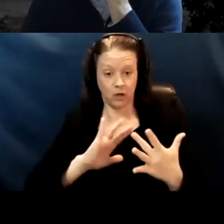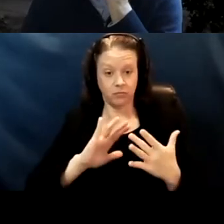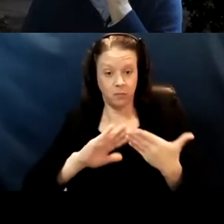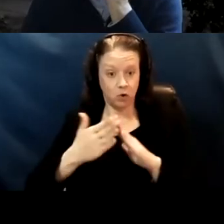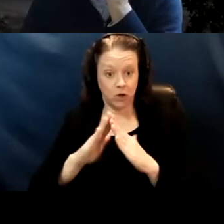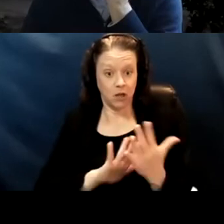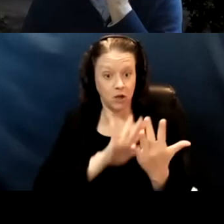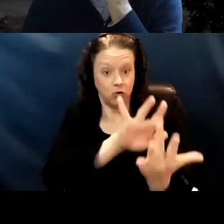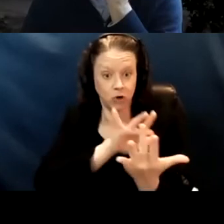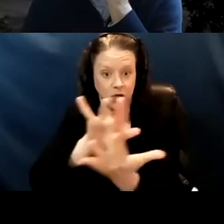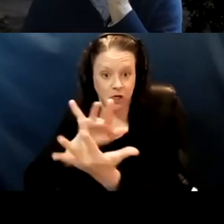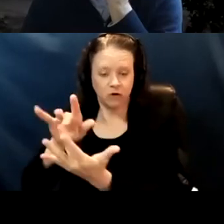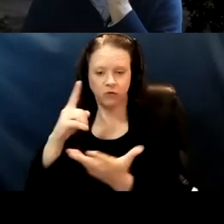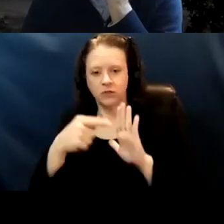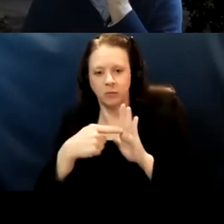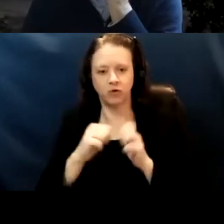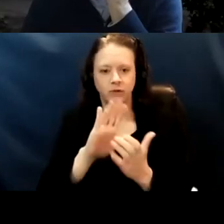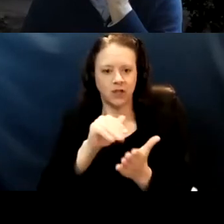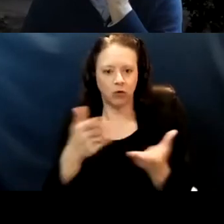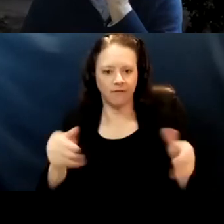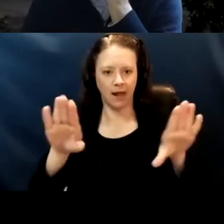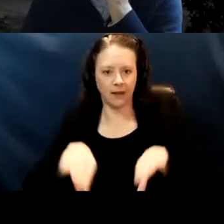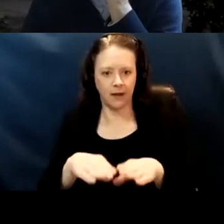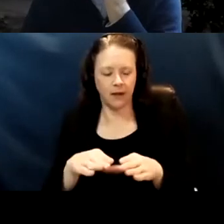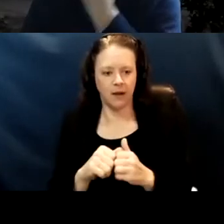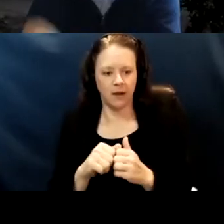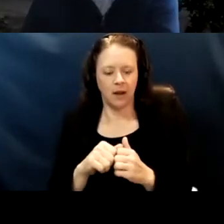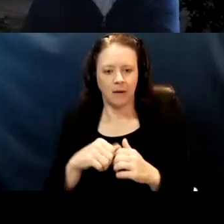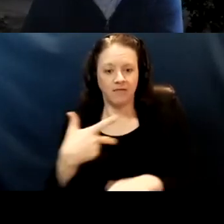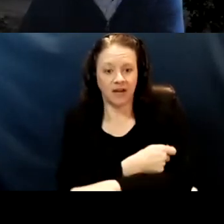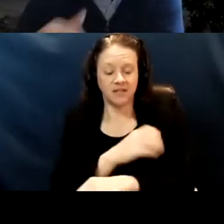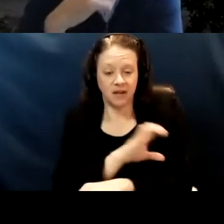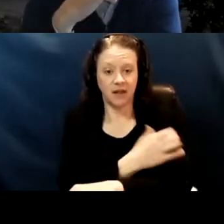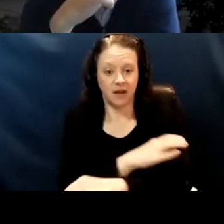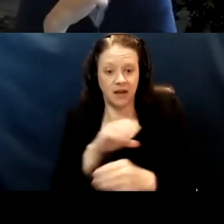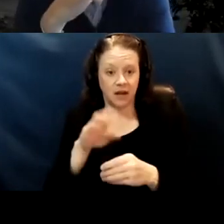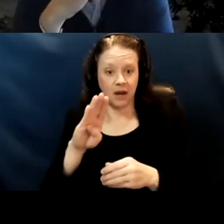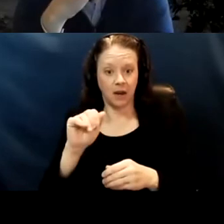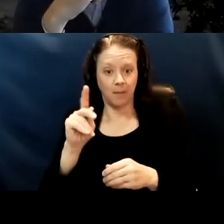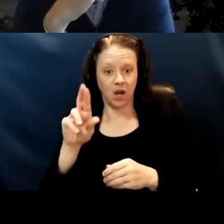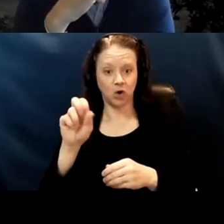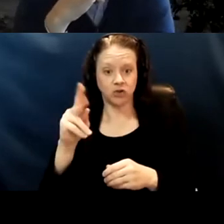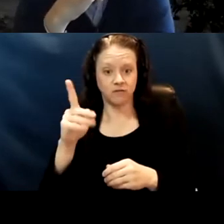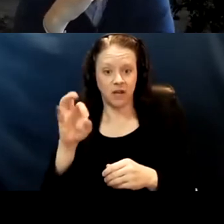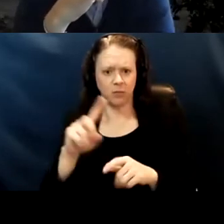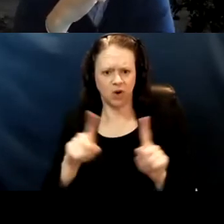say to Central Valley. A vaccine clinic in Bakersfield and suddenly it's people from Los Angeles who are showing up.